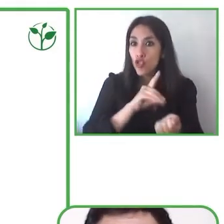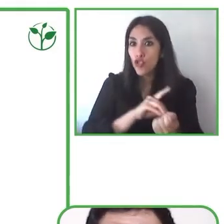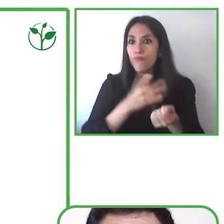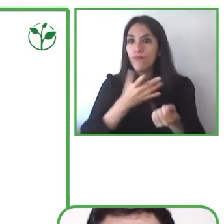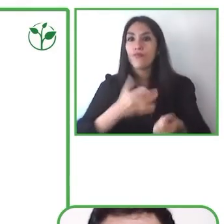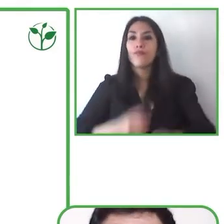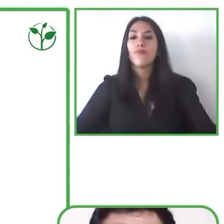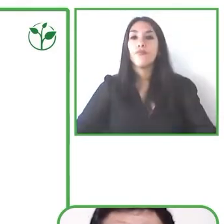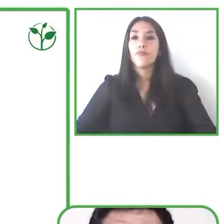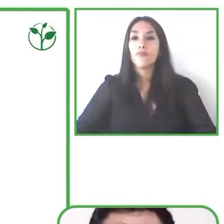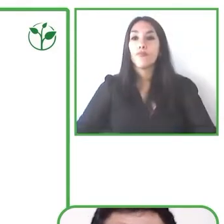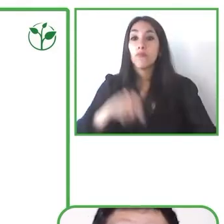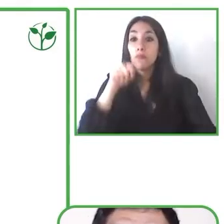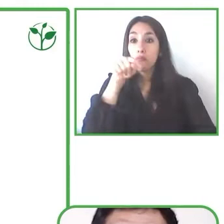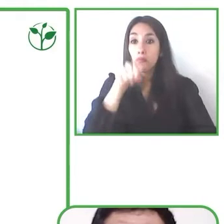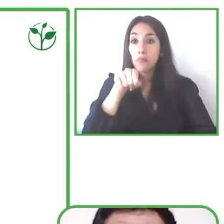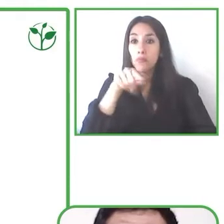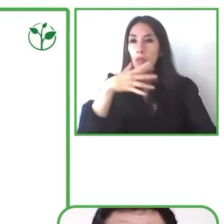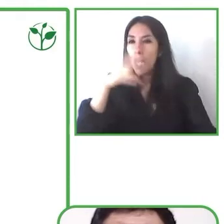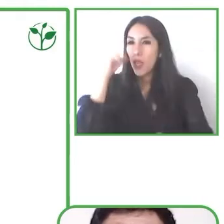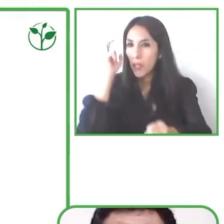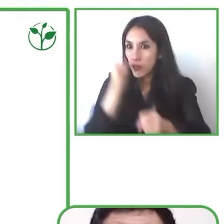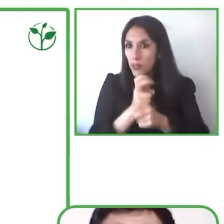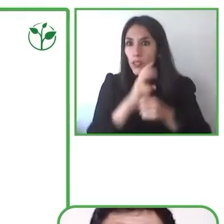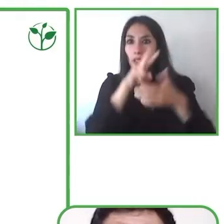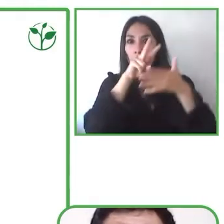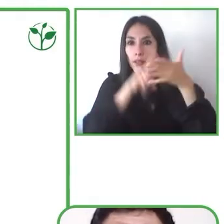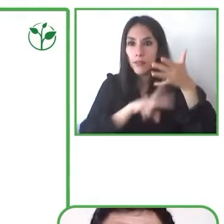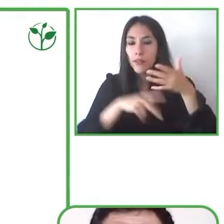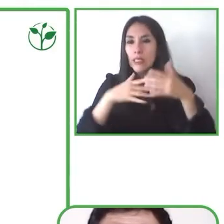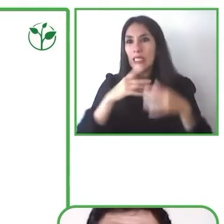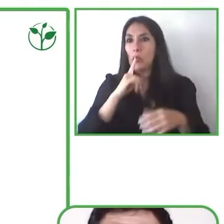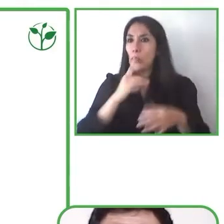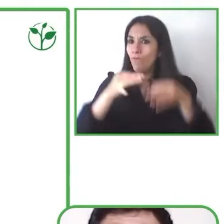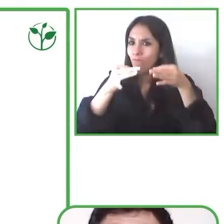that present a specific difficulty in reading comprehension that have a very